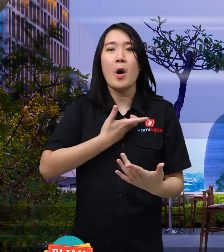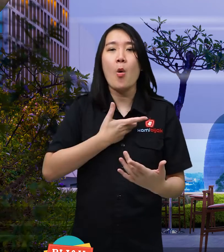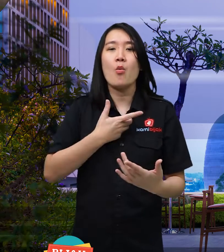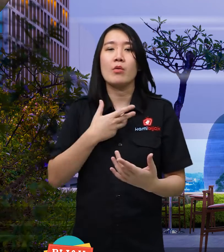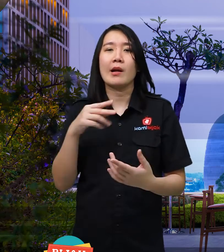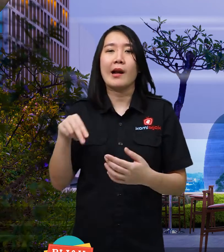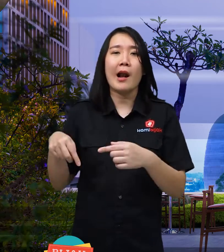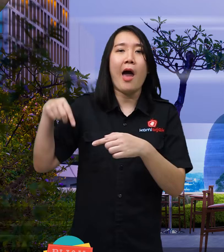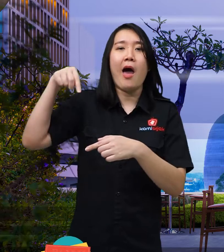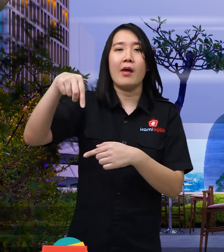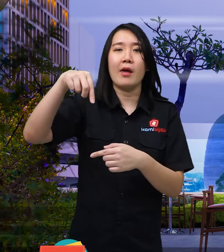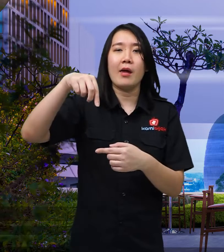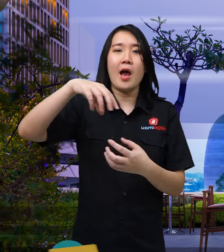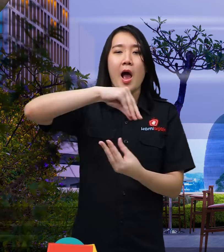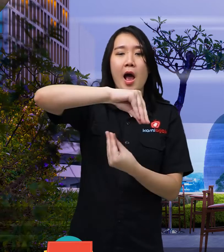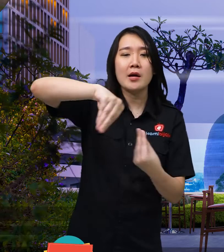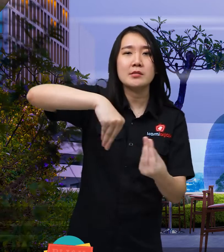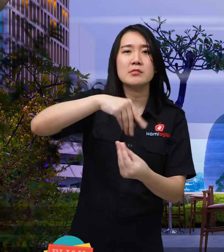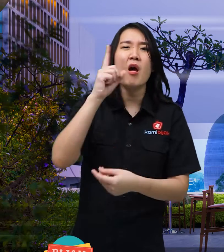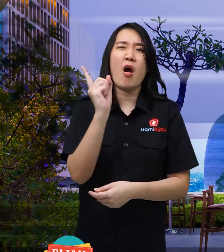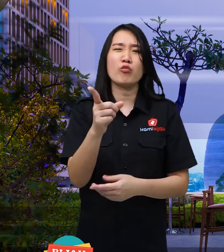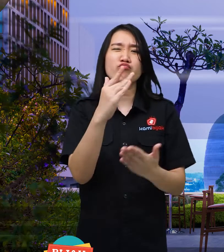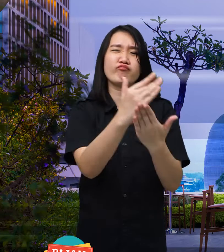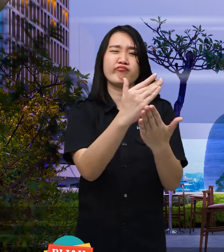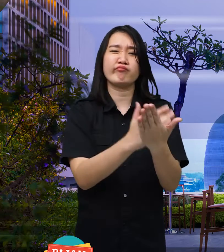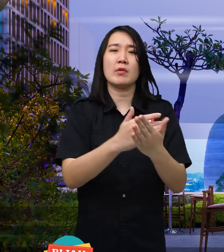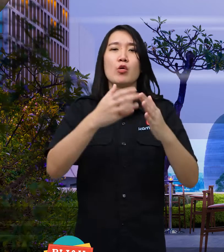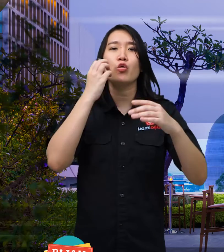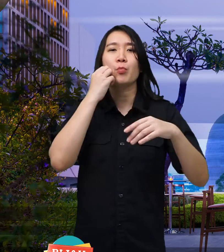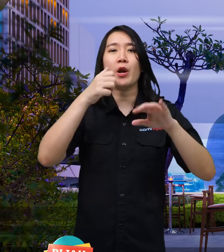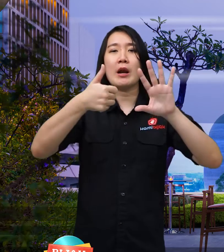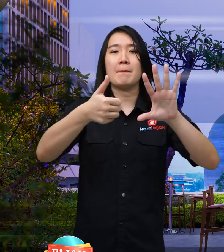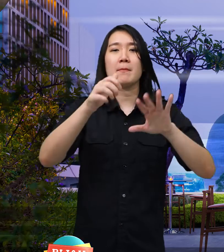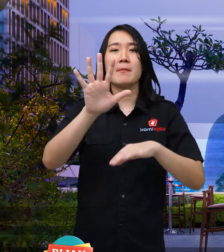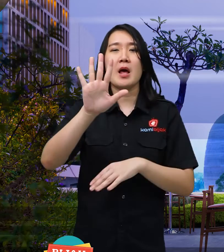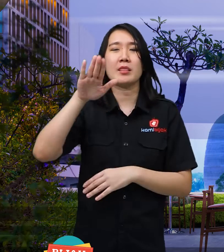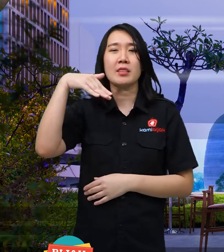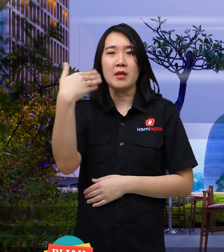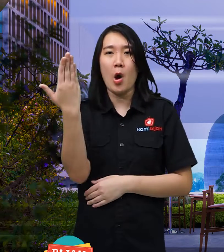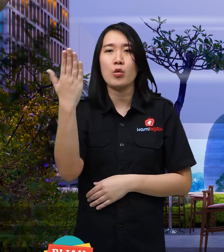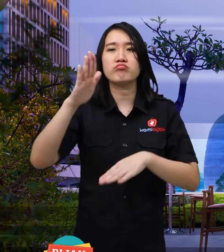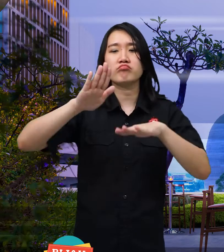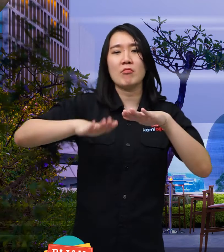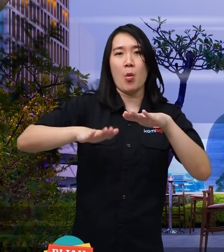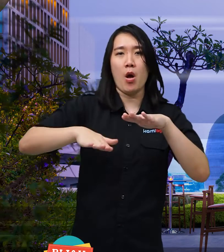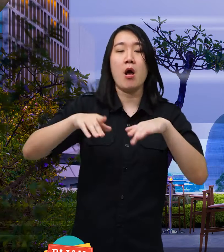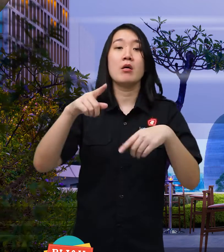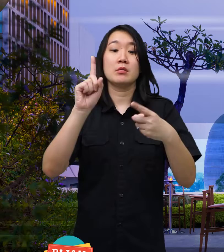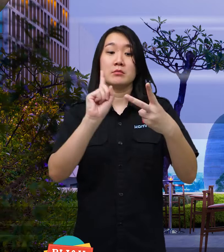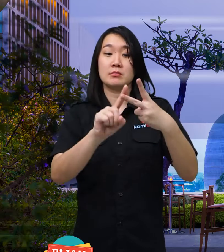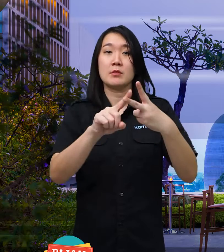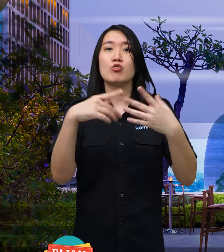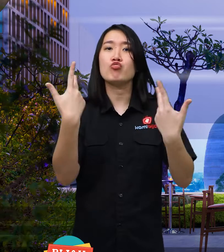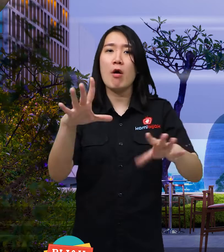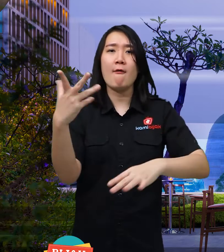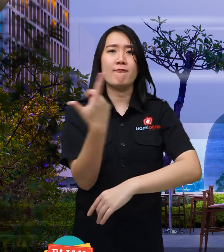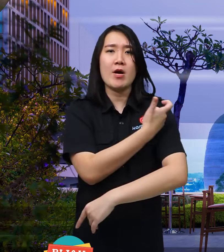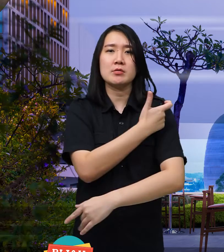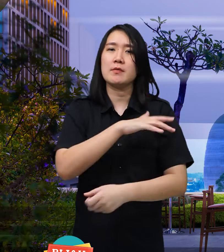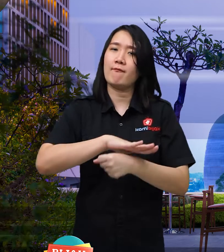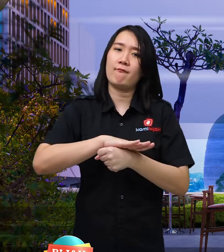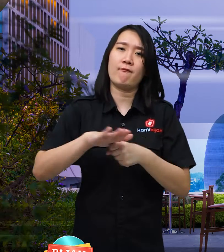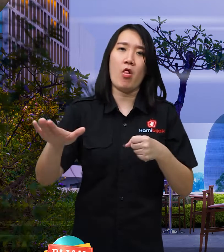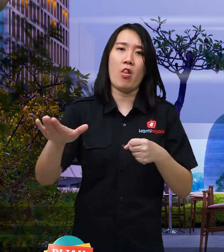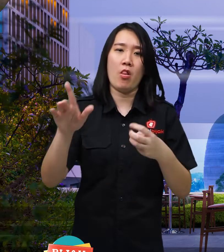If you want to perform Hajj, you must be 65 years of age and under. complete dose of vaccination